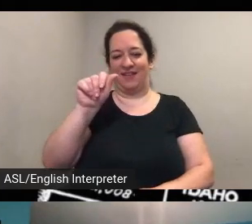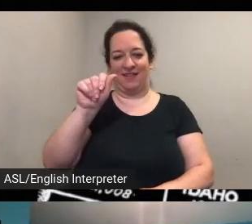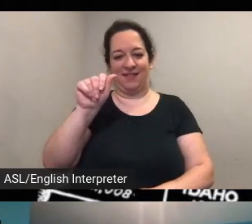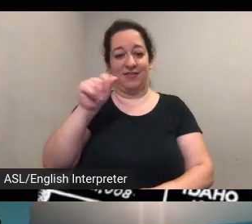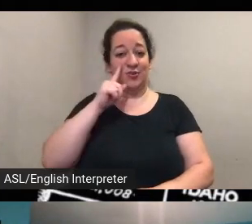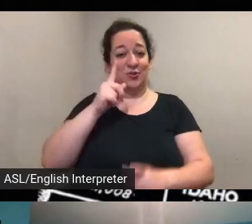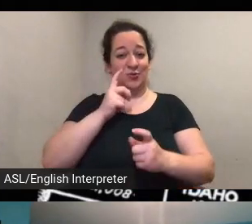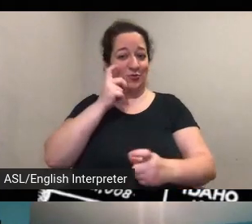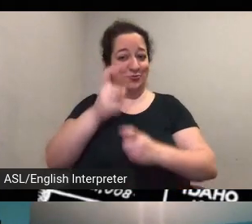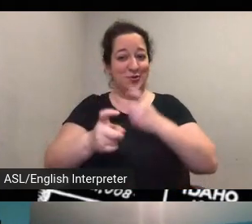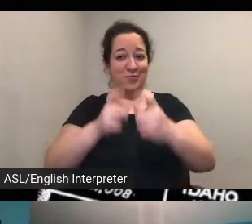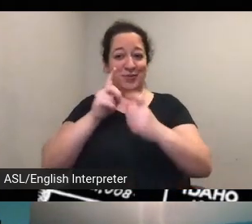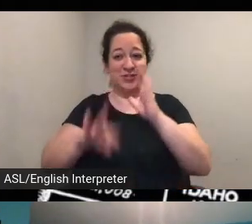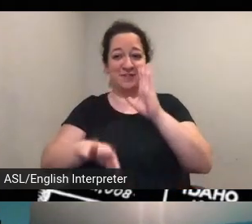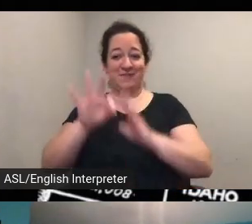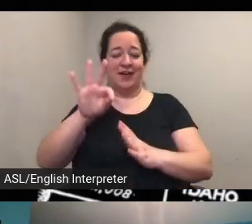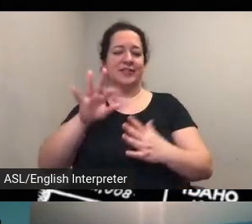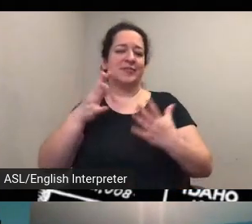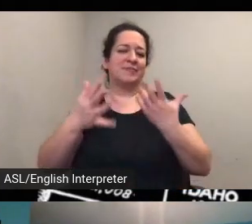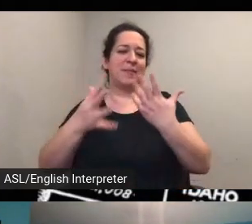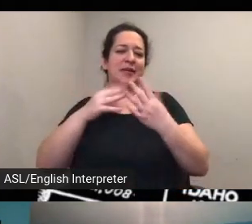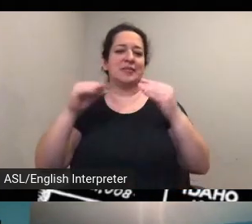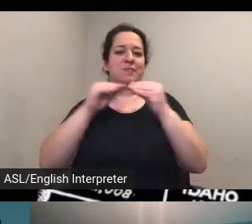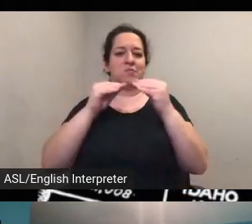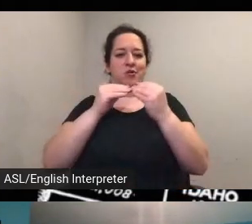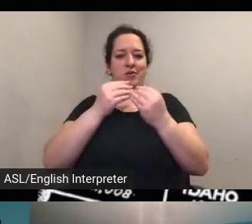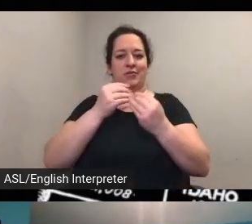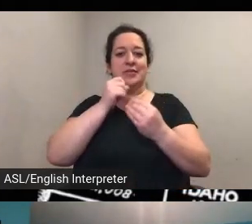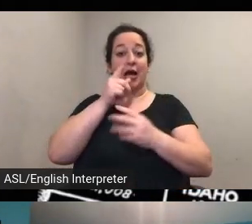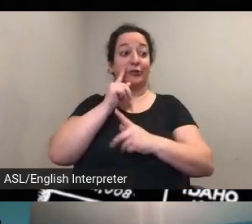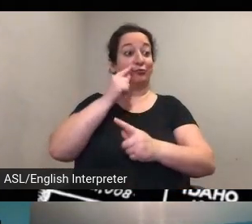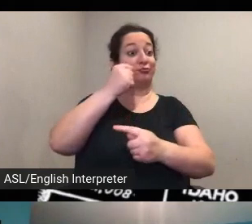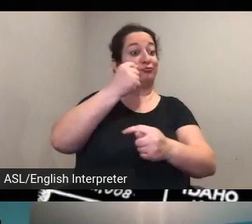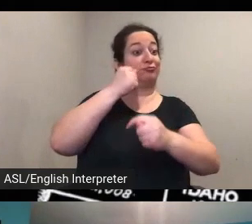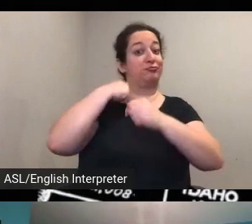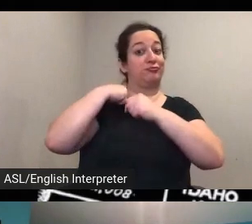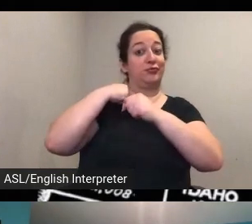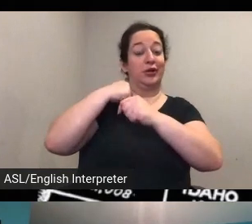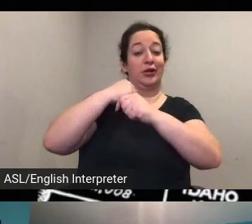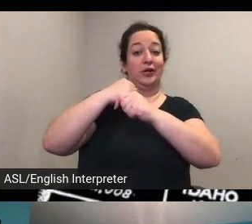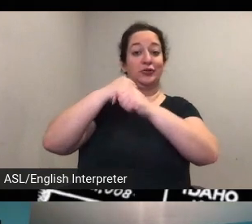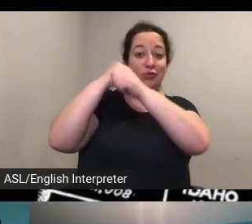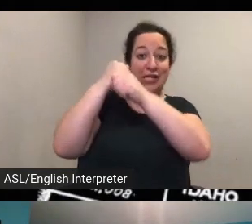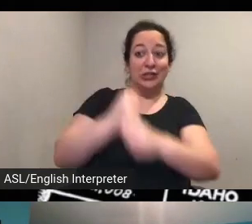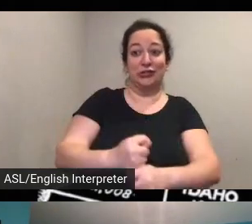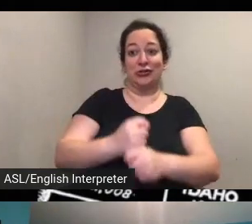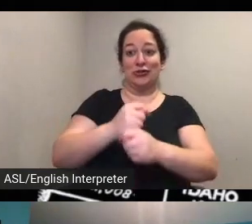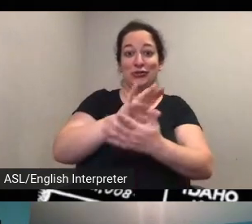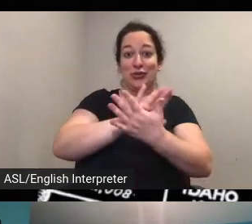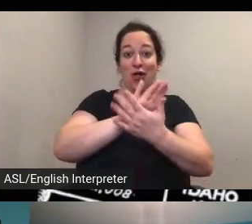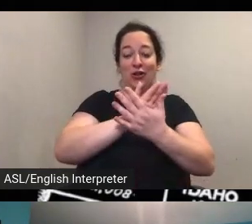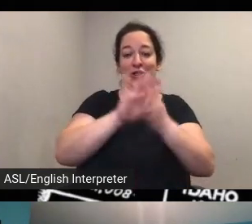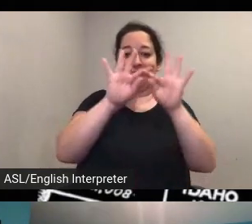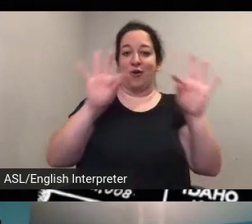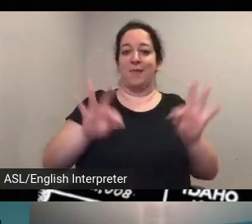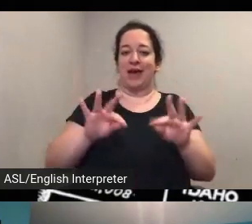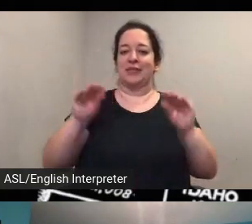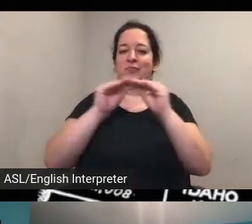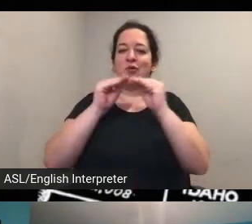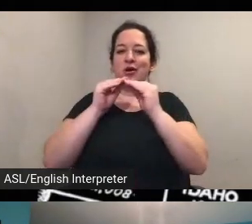even if it's not in a kind of a traditional academic or scholarly format it's more of a story